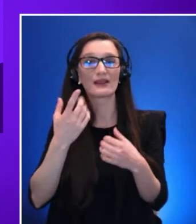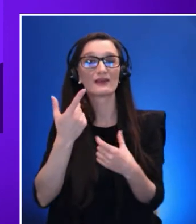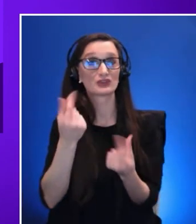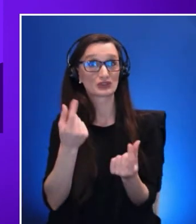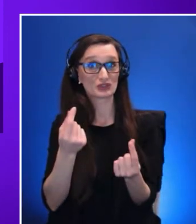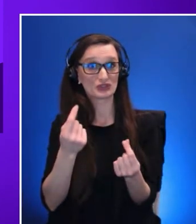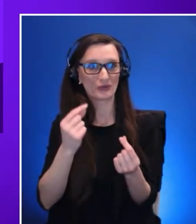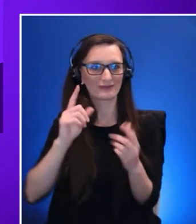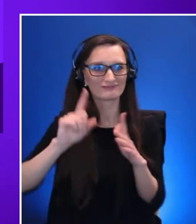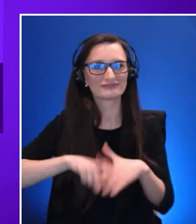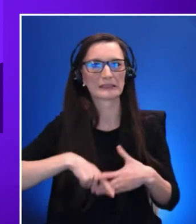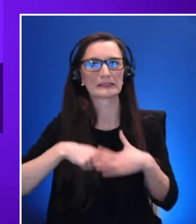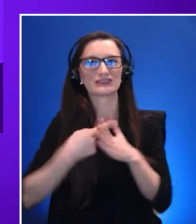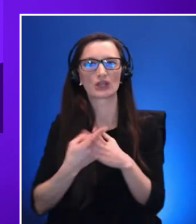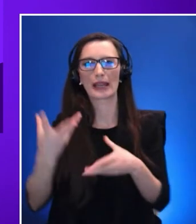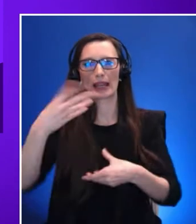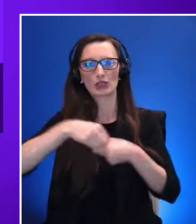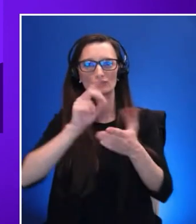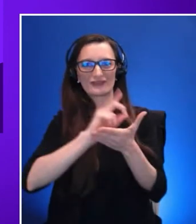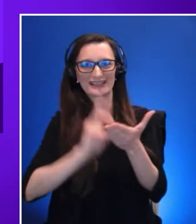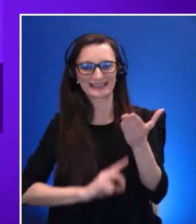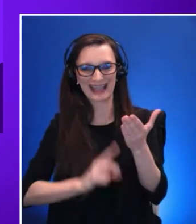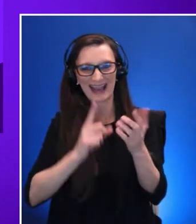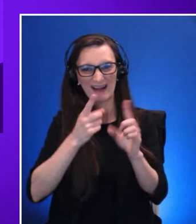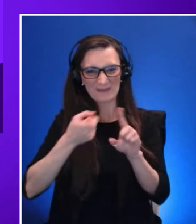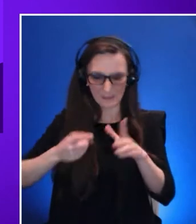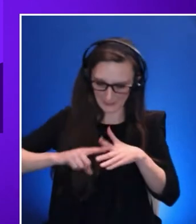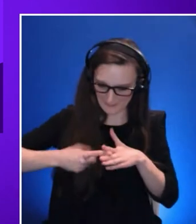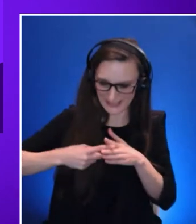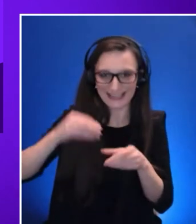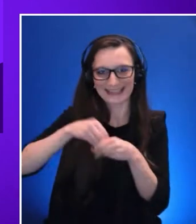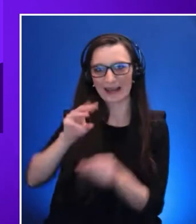and talk to you about some of the amazing work being done with our partners.